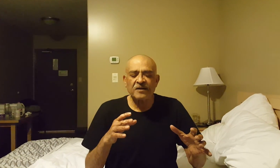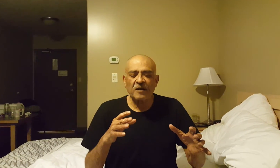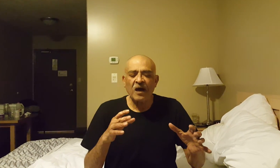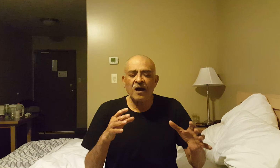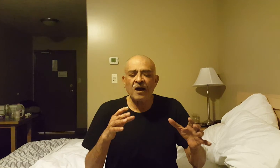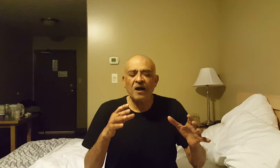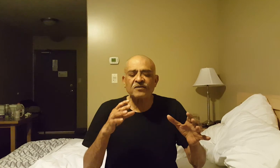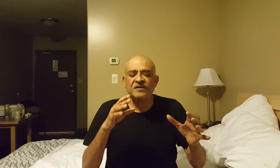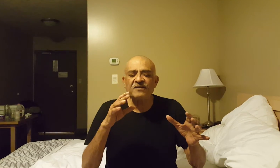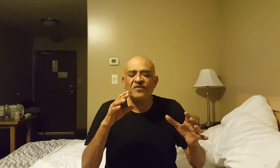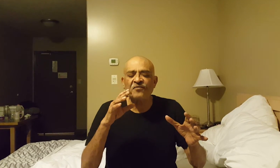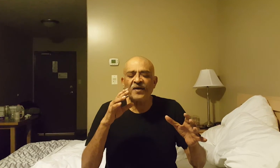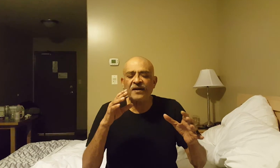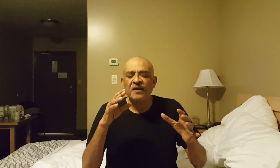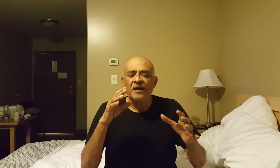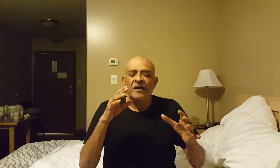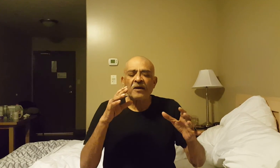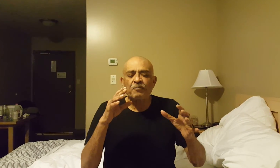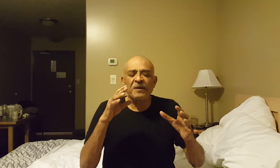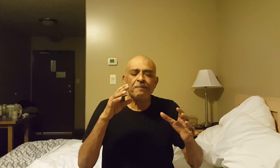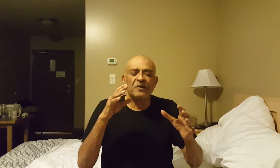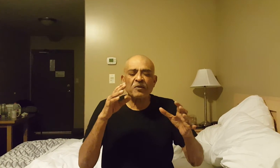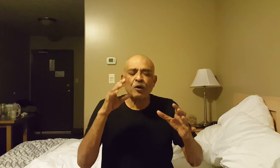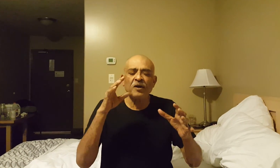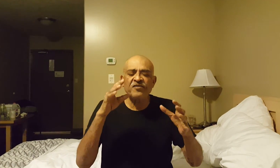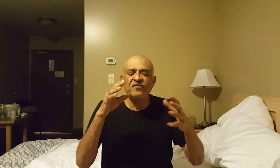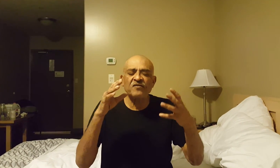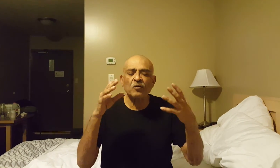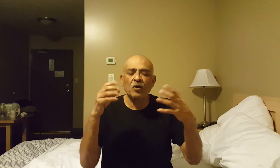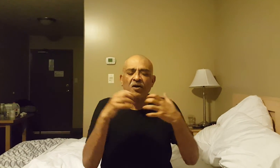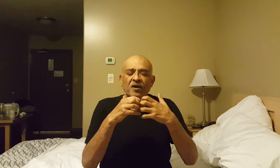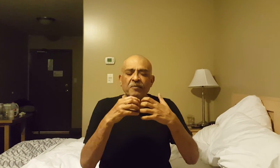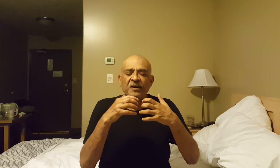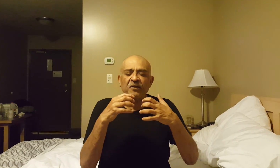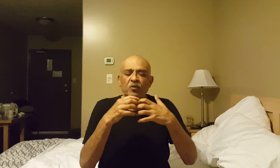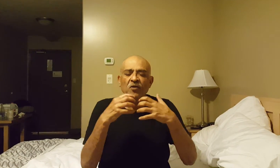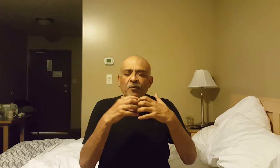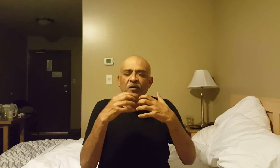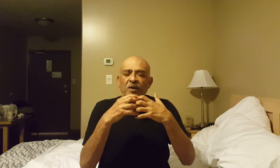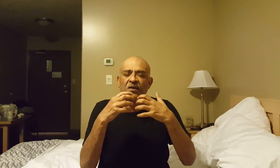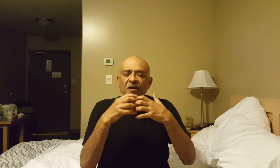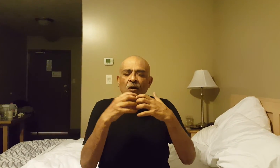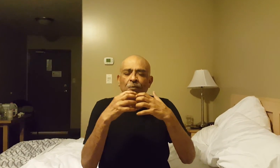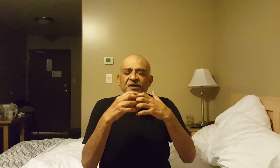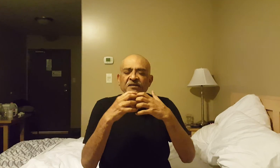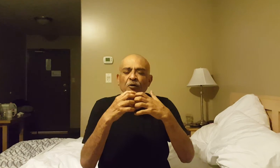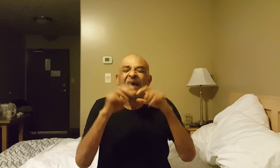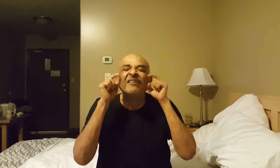that, ah so that in fact the collisions occurred, but it was not between objects that could